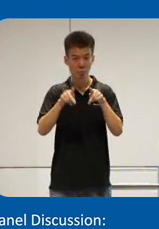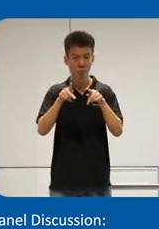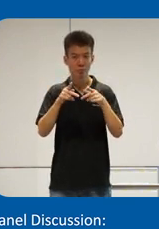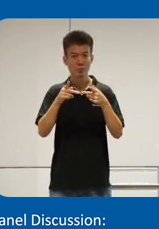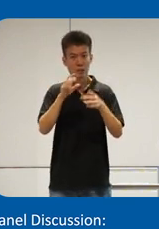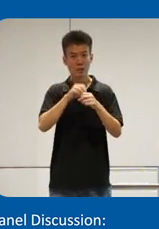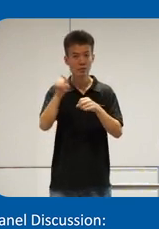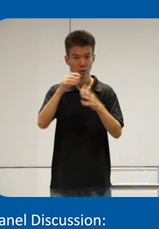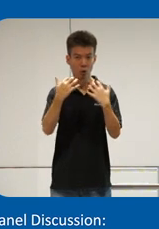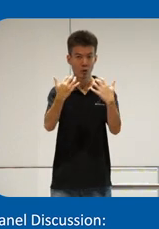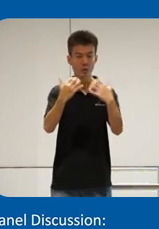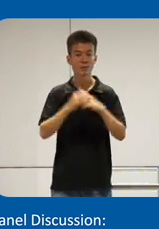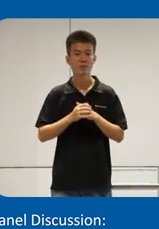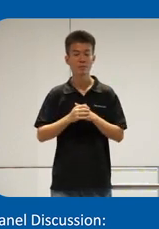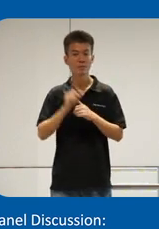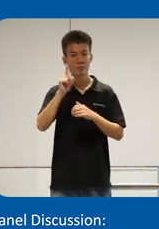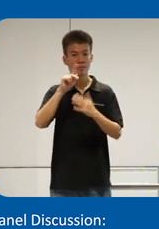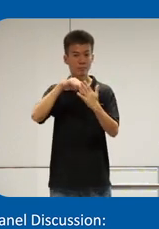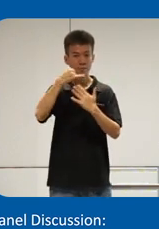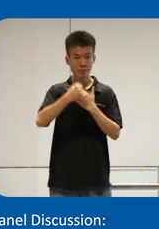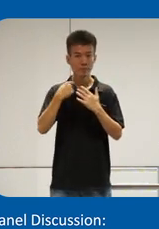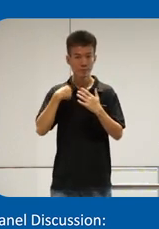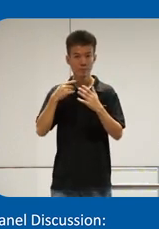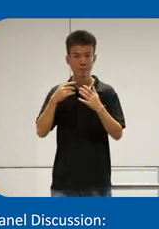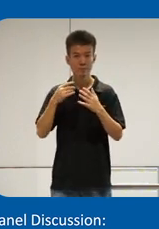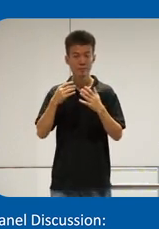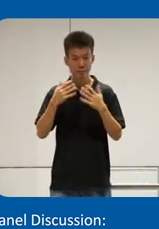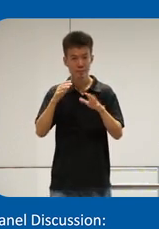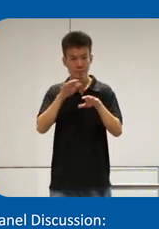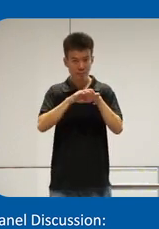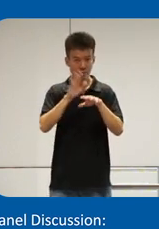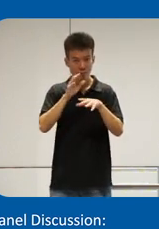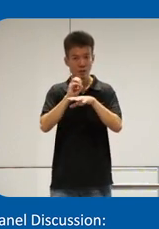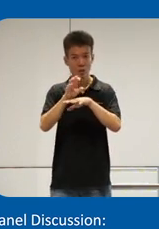audience right now so one of the projects that I have been a uh on and off advisor for is a team at